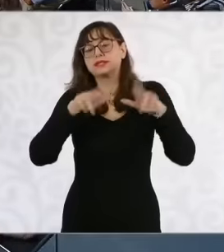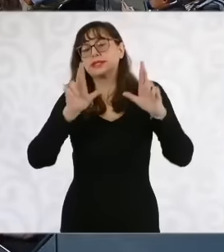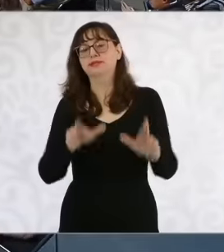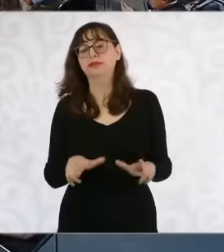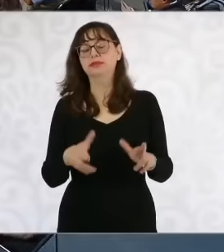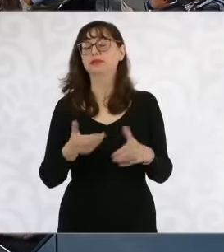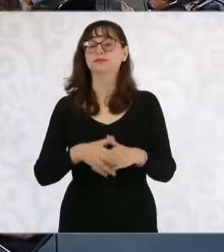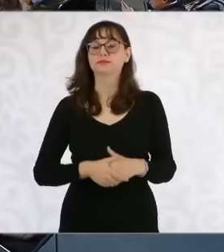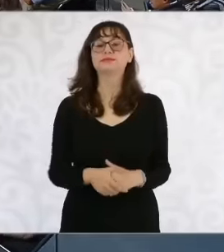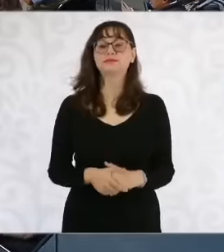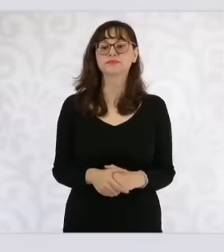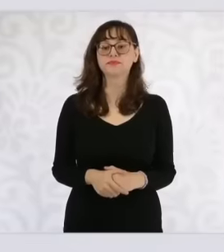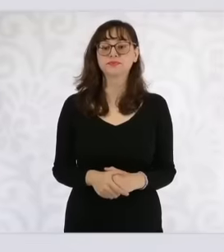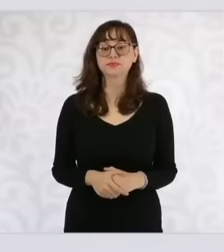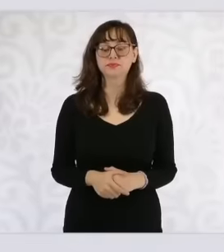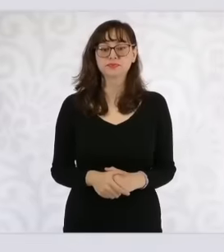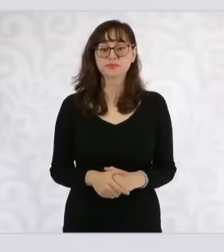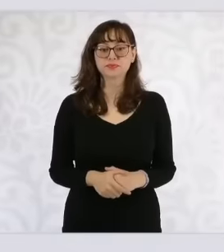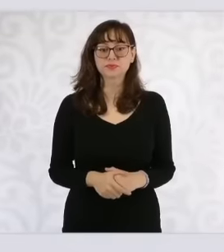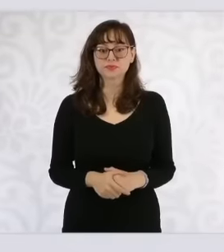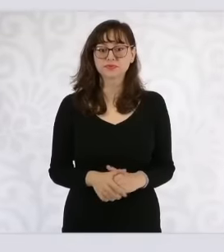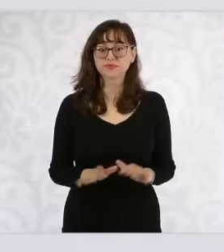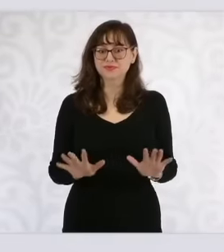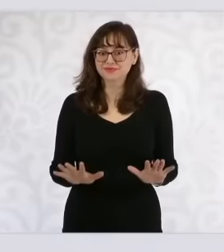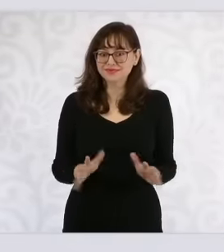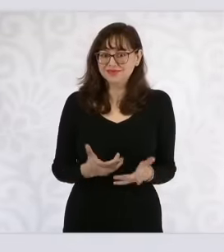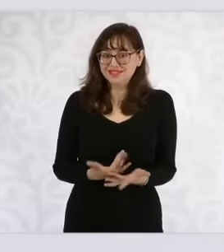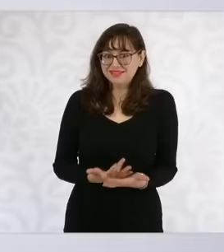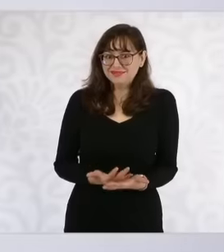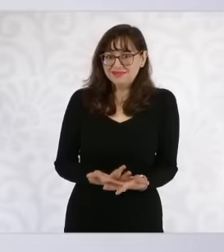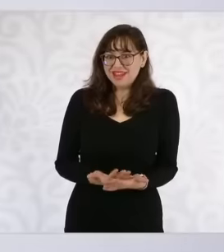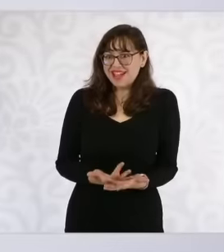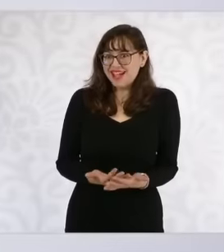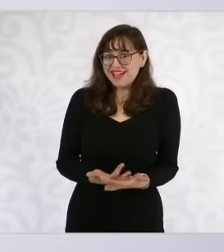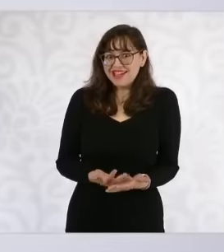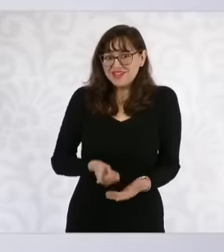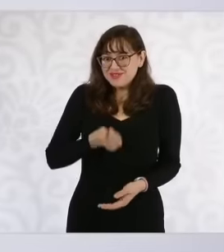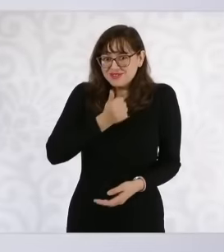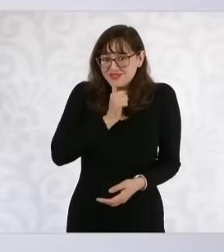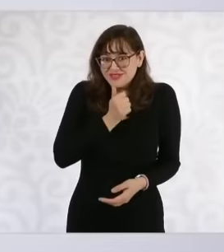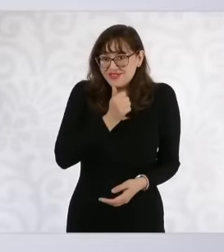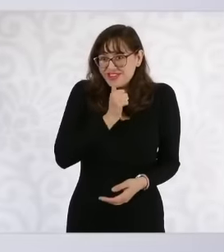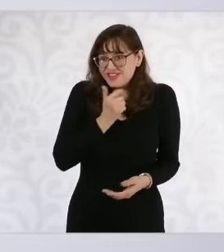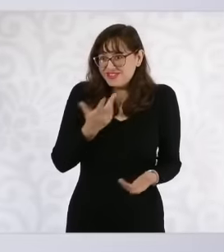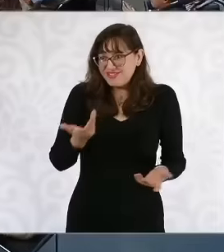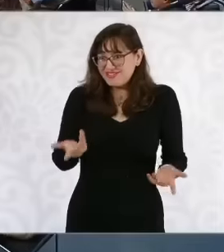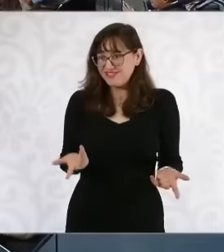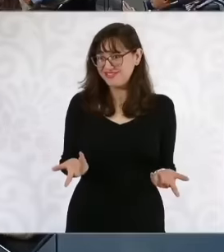first questions. Well, let's also wait to see if this week we talk